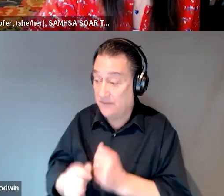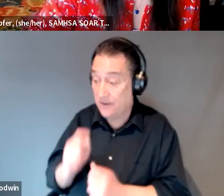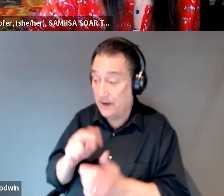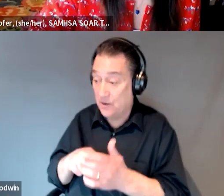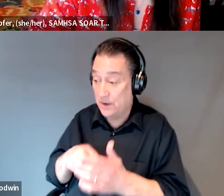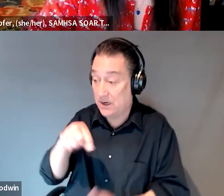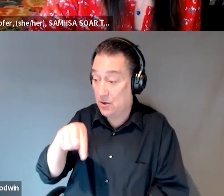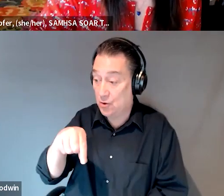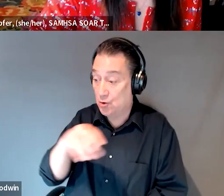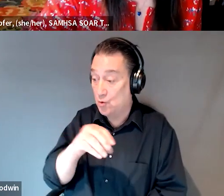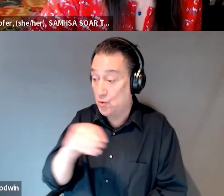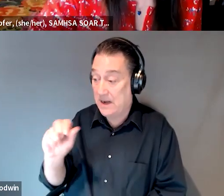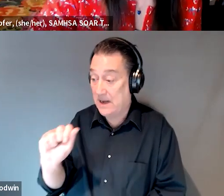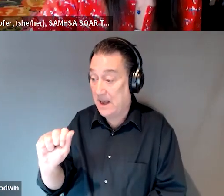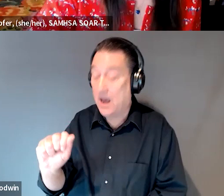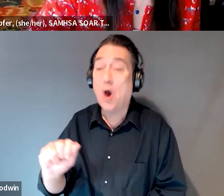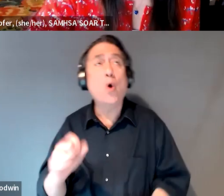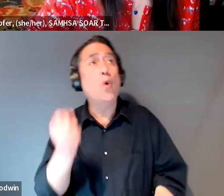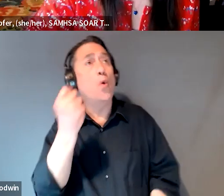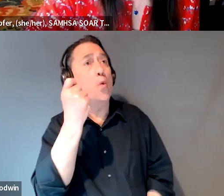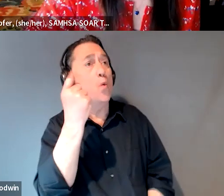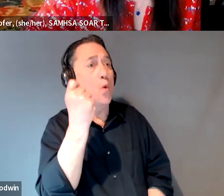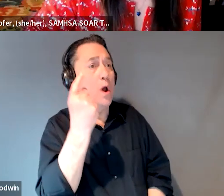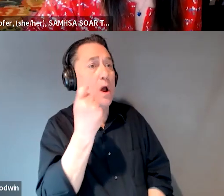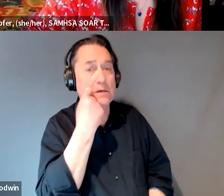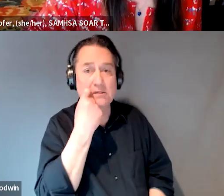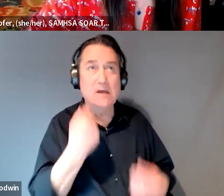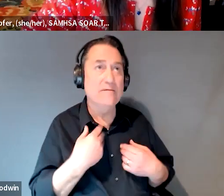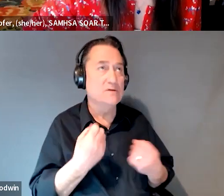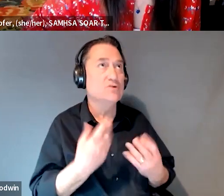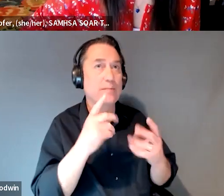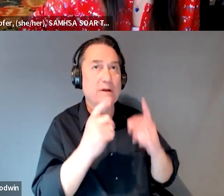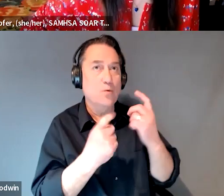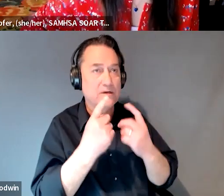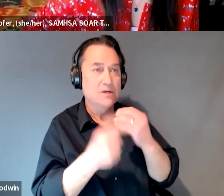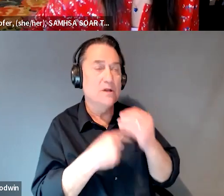so I'd love to... [Brandy] Oh, gotcha. I just got a lot of questions about the form